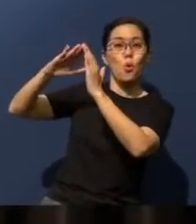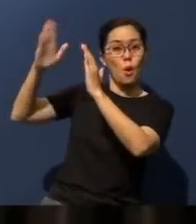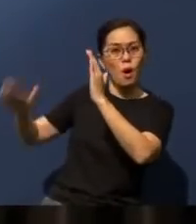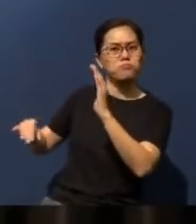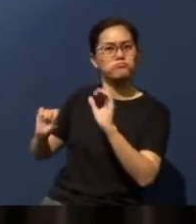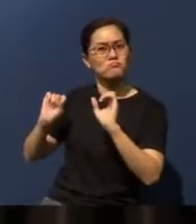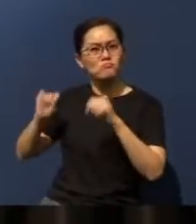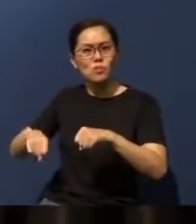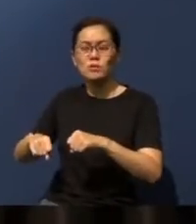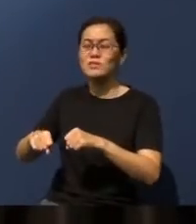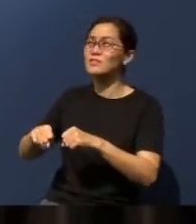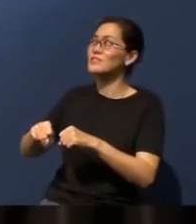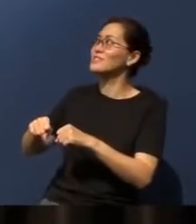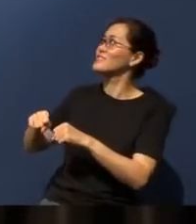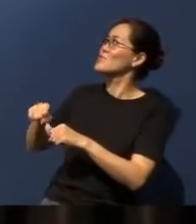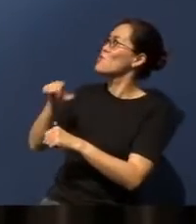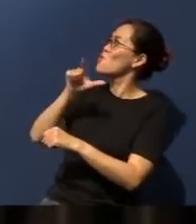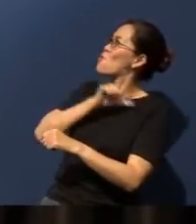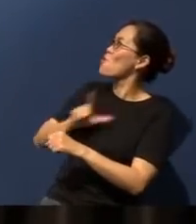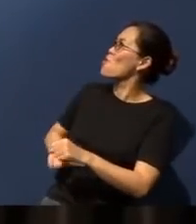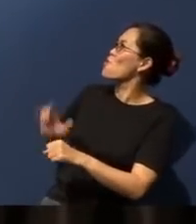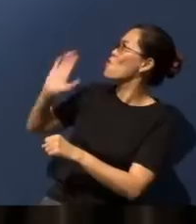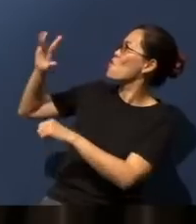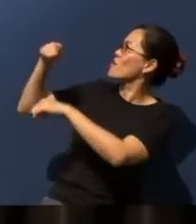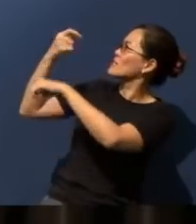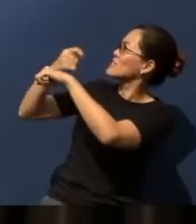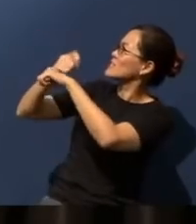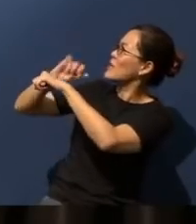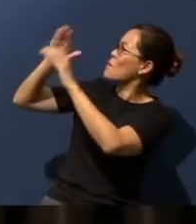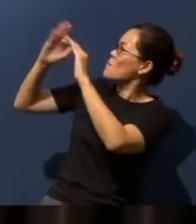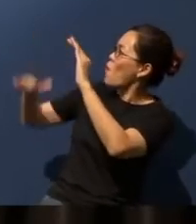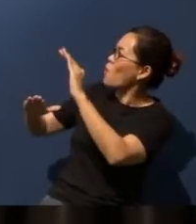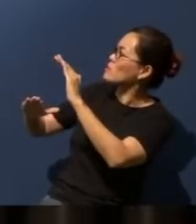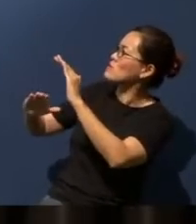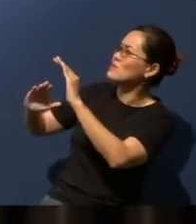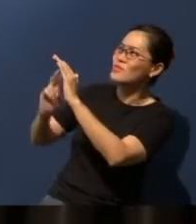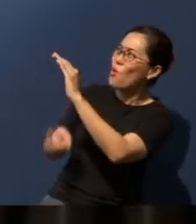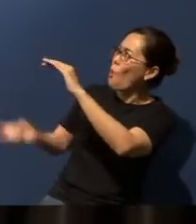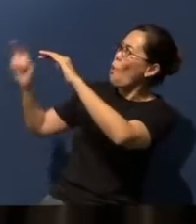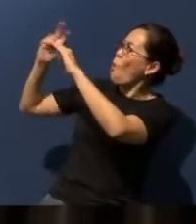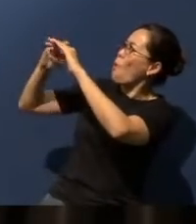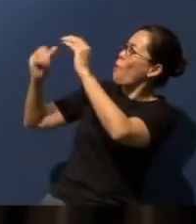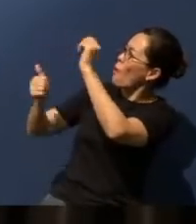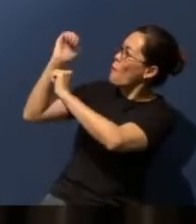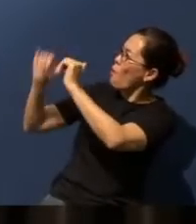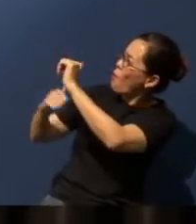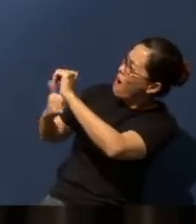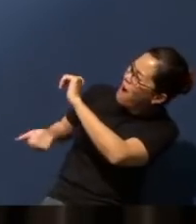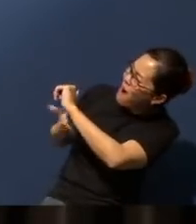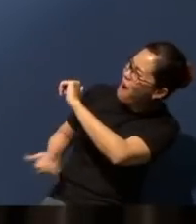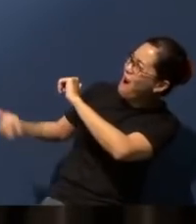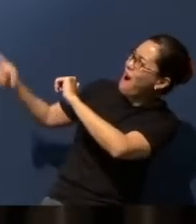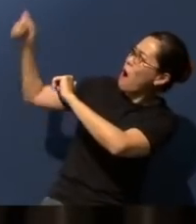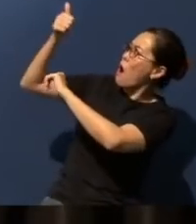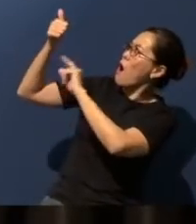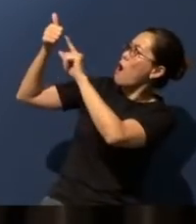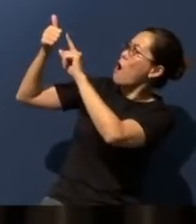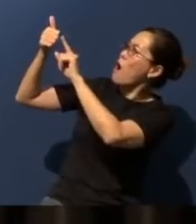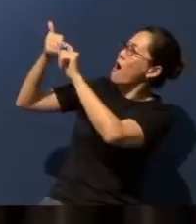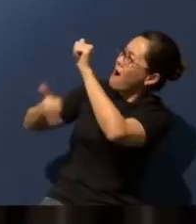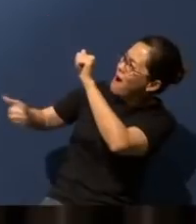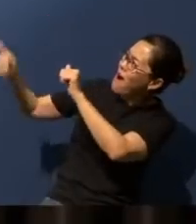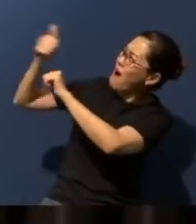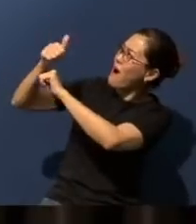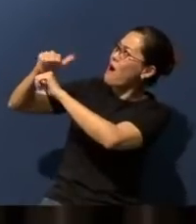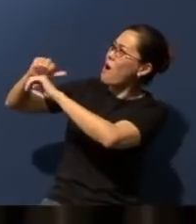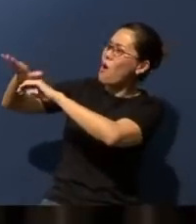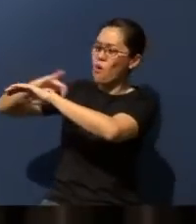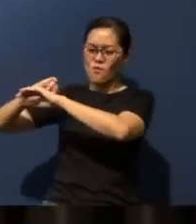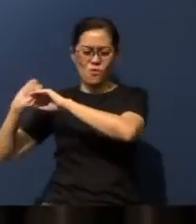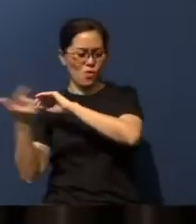of the Lord's temple, the highest of the mountains, and it alone is exalted above all hills. And Lord,